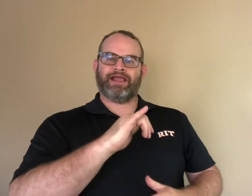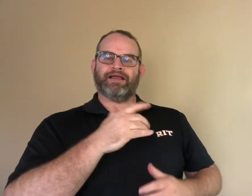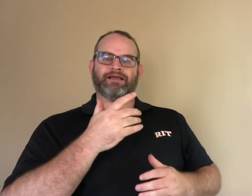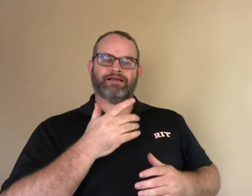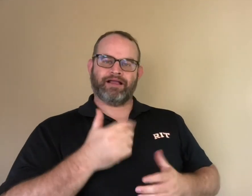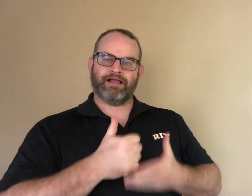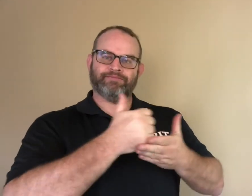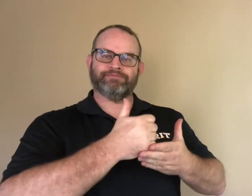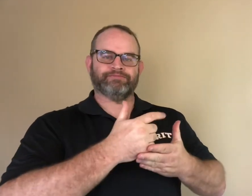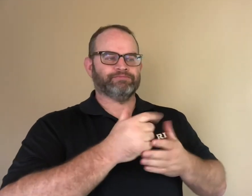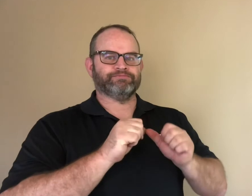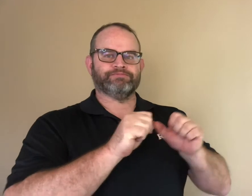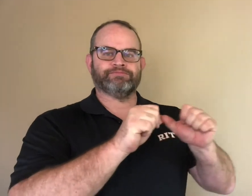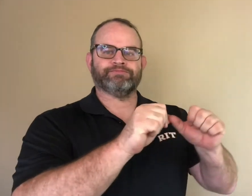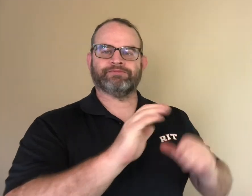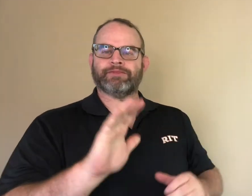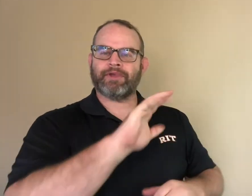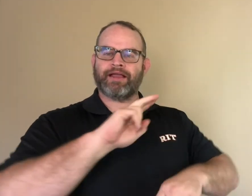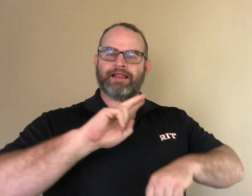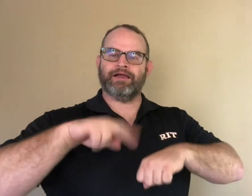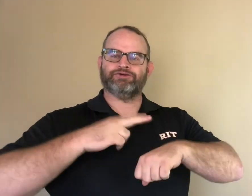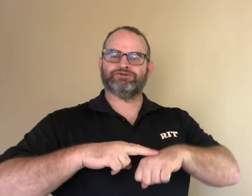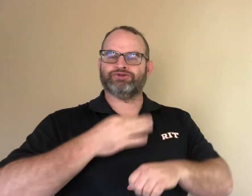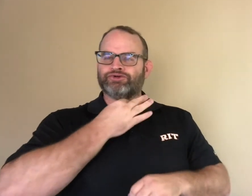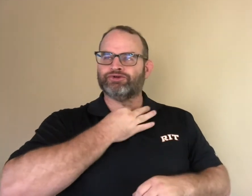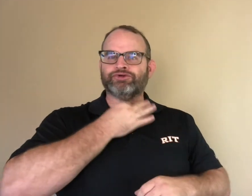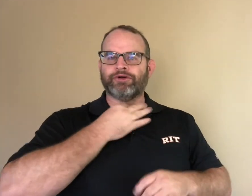That helps maintain their natural curiosity and interest in STEM